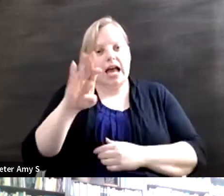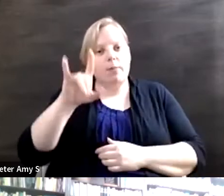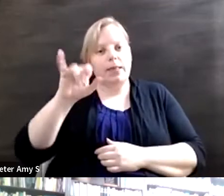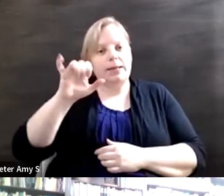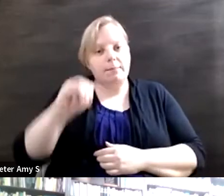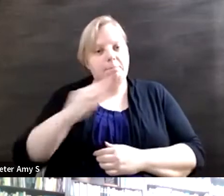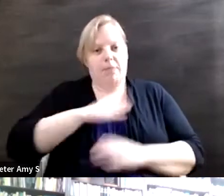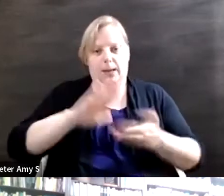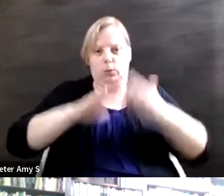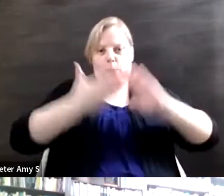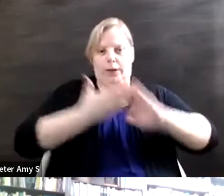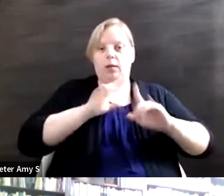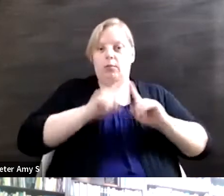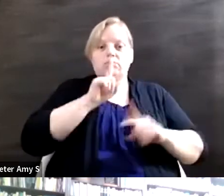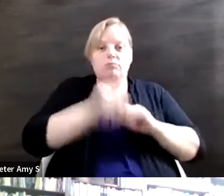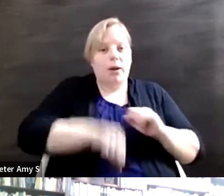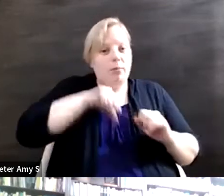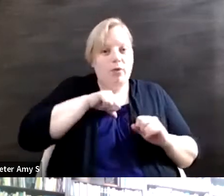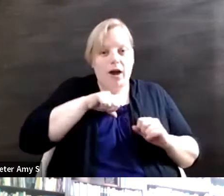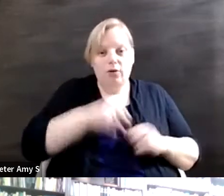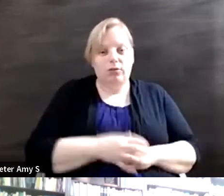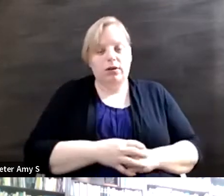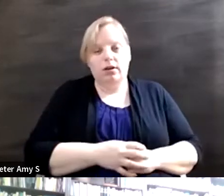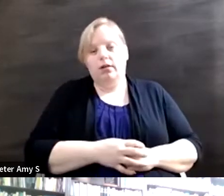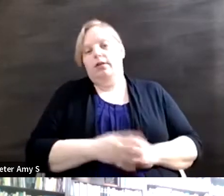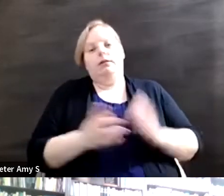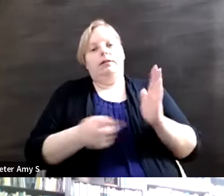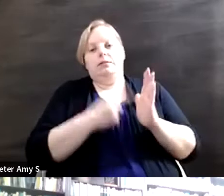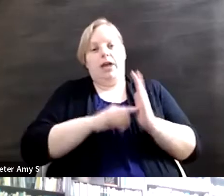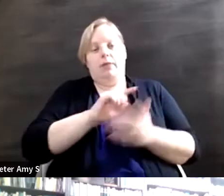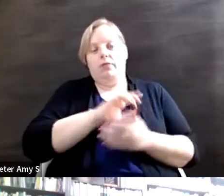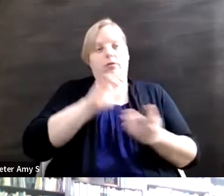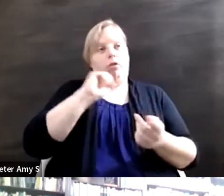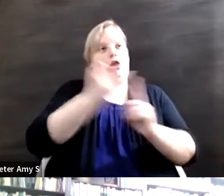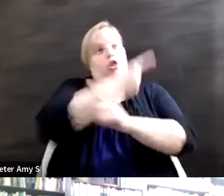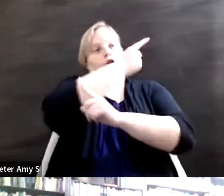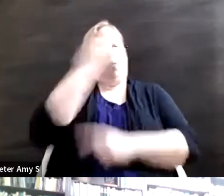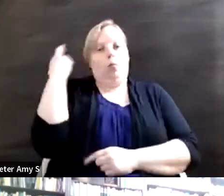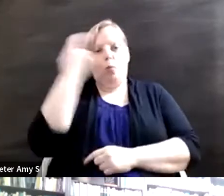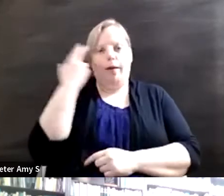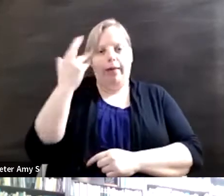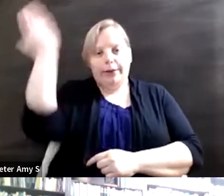ableist at times and I don't even realize it because it's so vast and so hard to understand